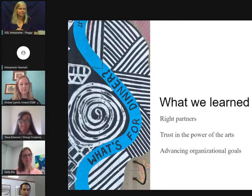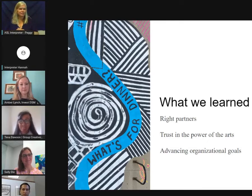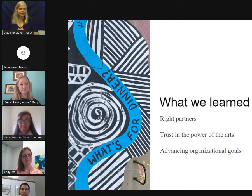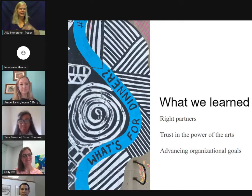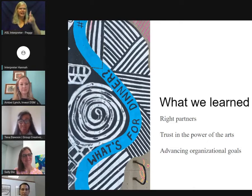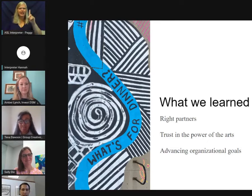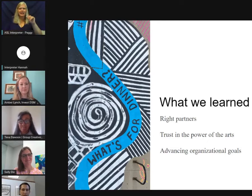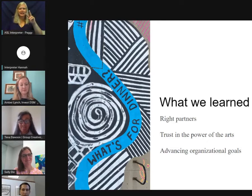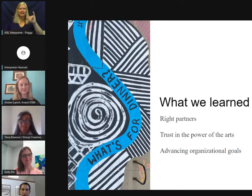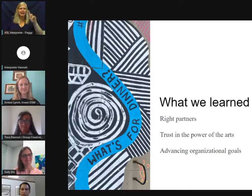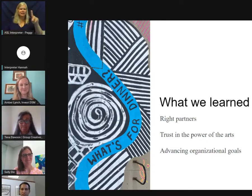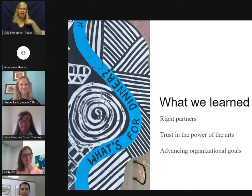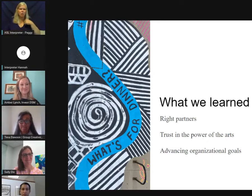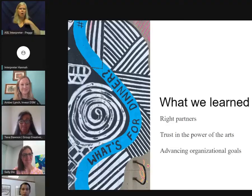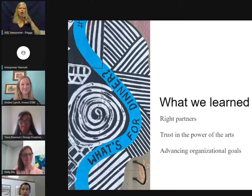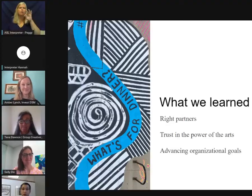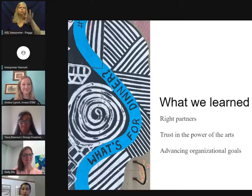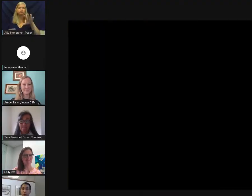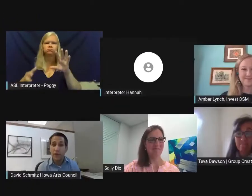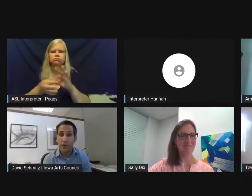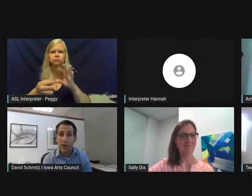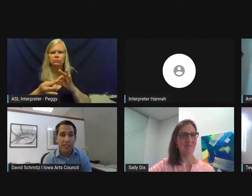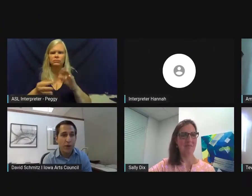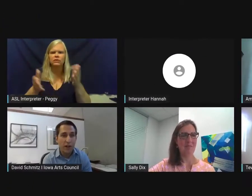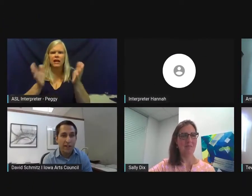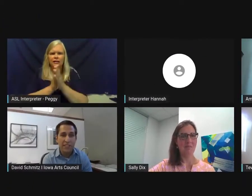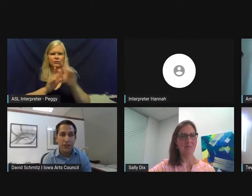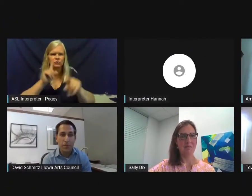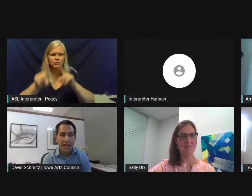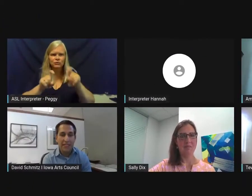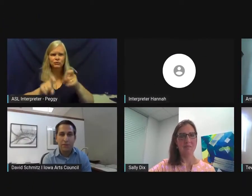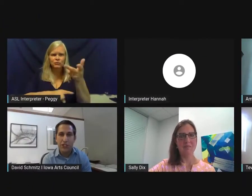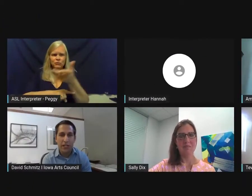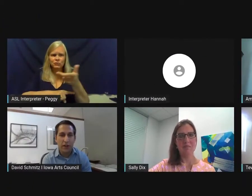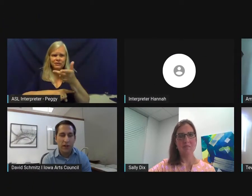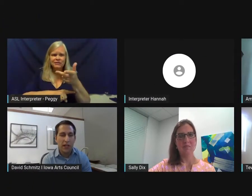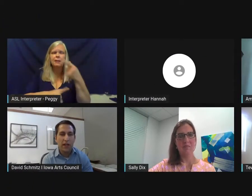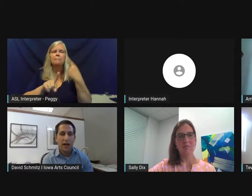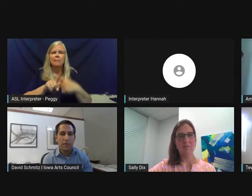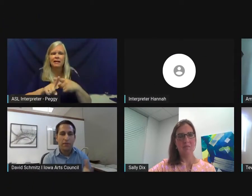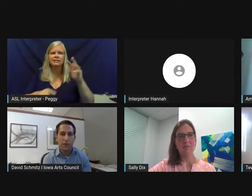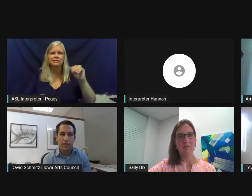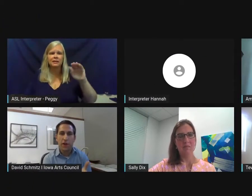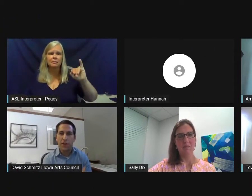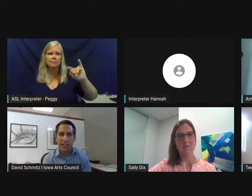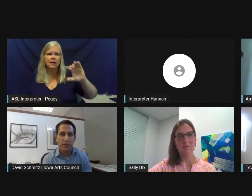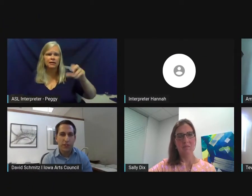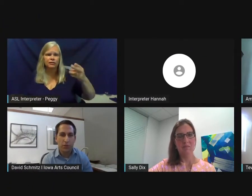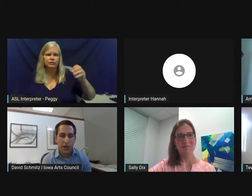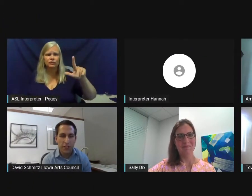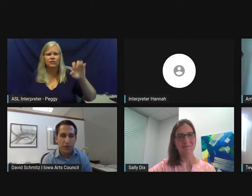Well, I want to jump back in to make sure that we have some time for questions for all three of you as well as to go back to Michele.